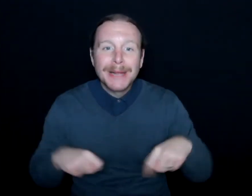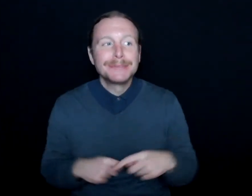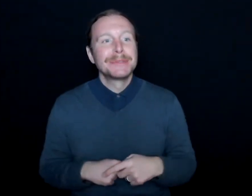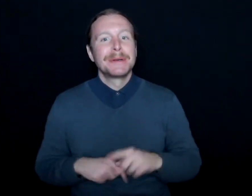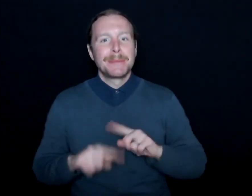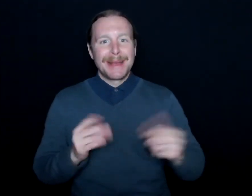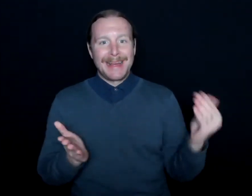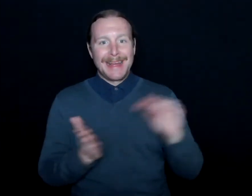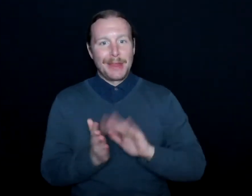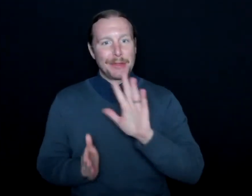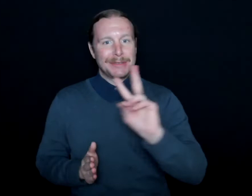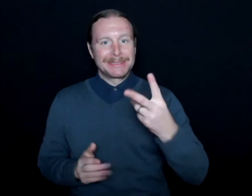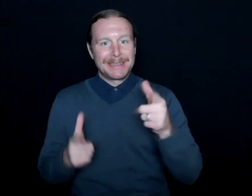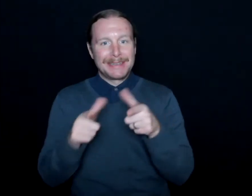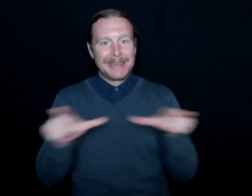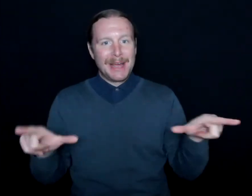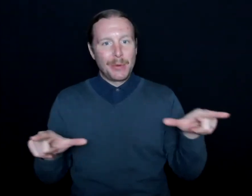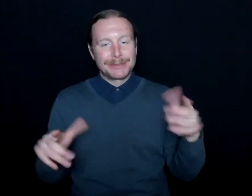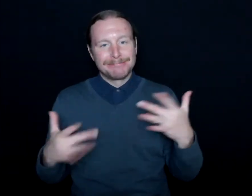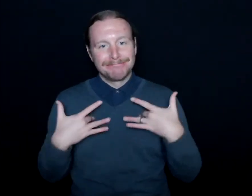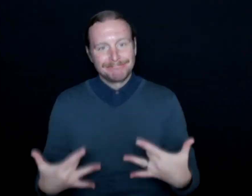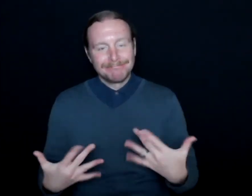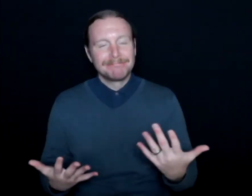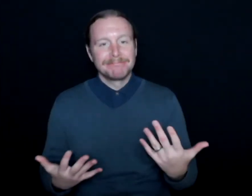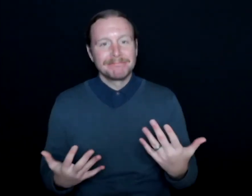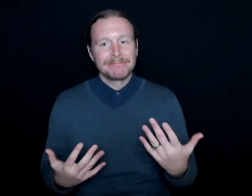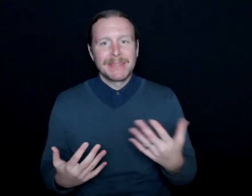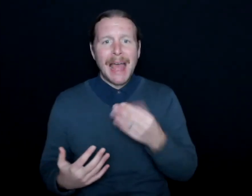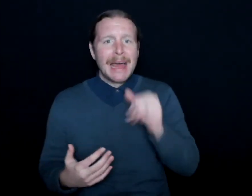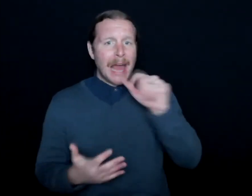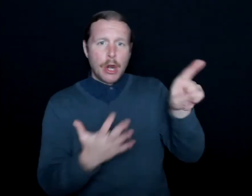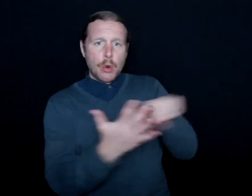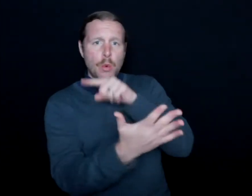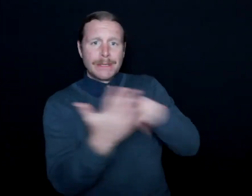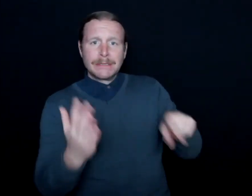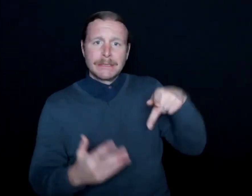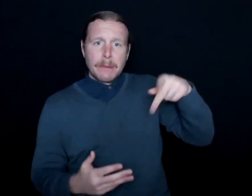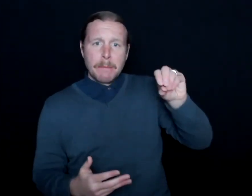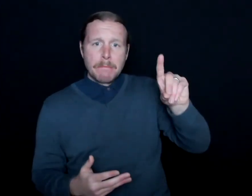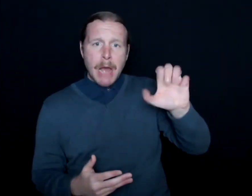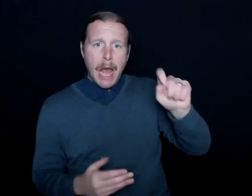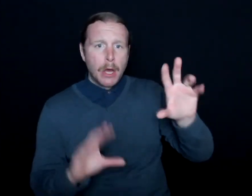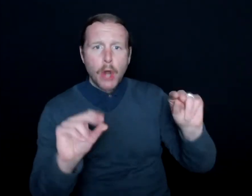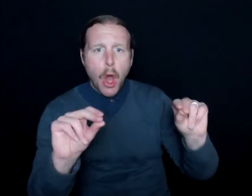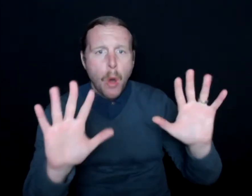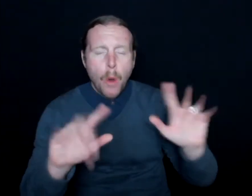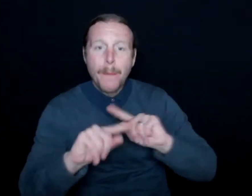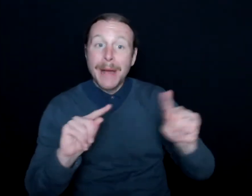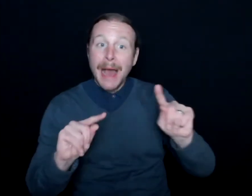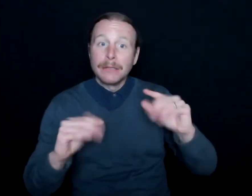in their second language, predominantly. And this isn't to like criticize the podcast or anything like that, but it is also to raise